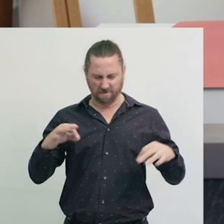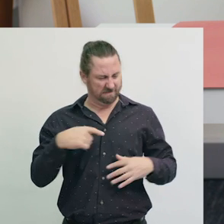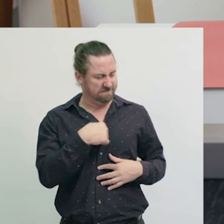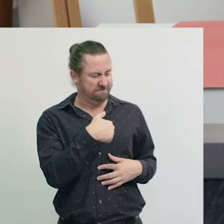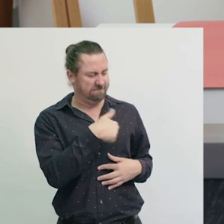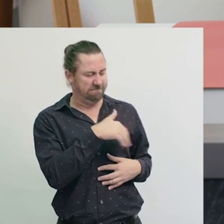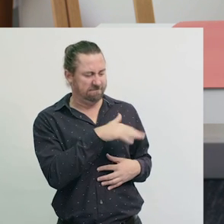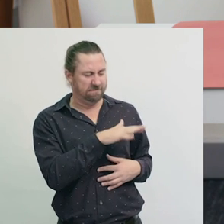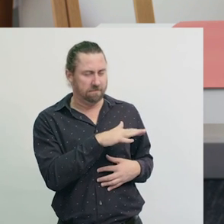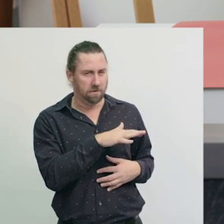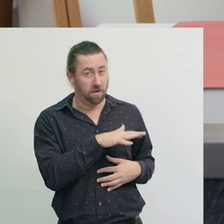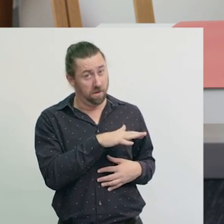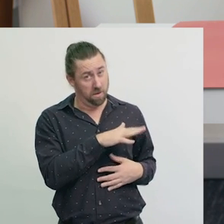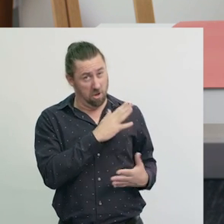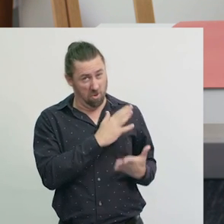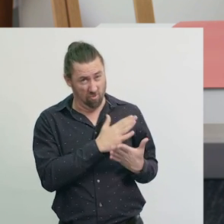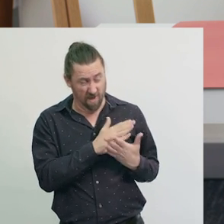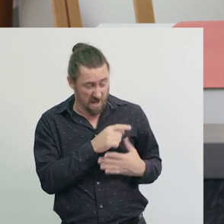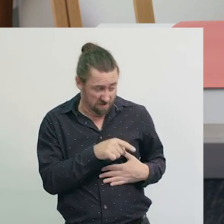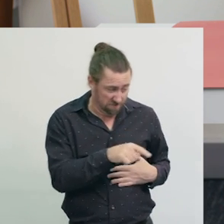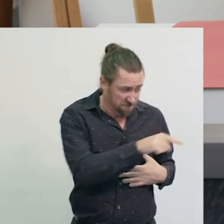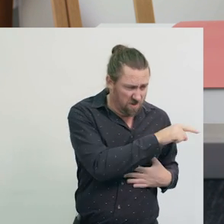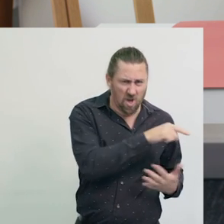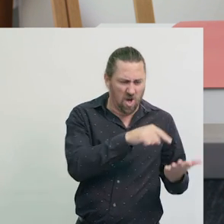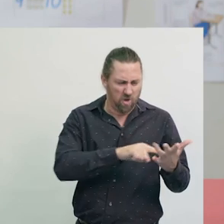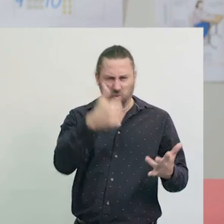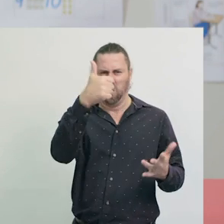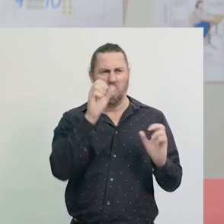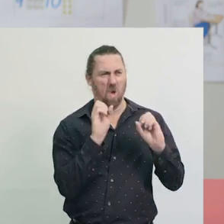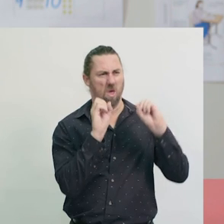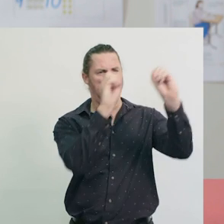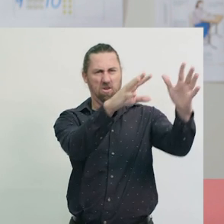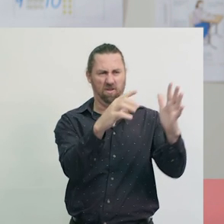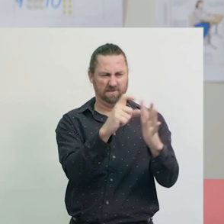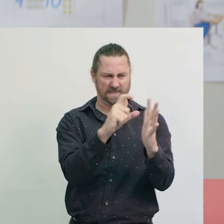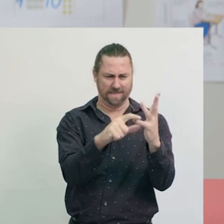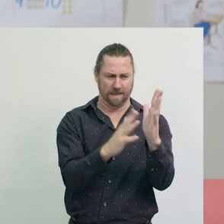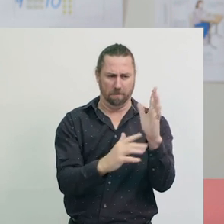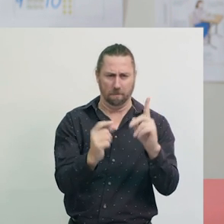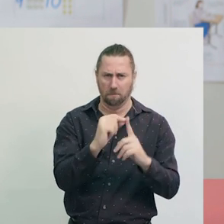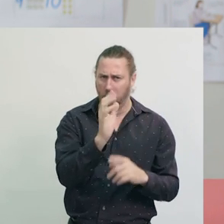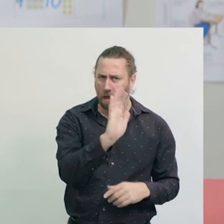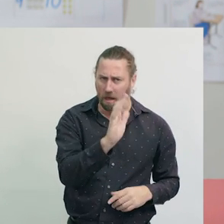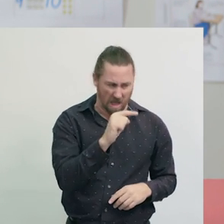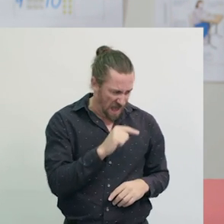But do you know a lot of this stuff is too good to dump? Some of these materials are really useful,